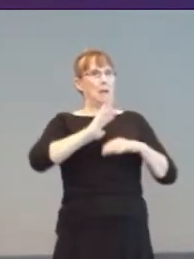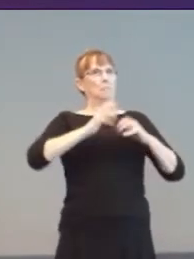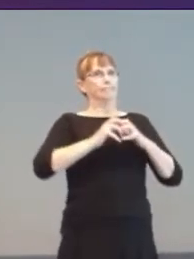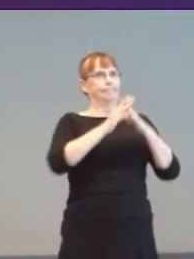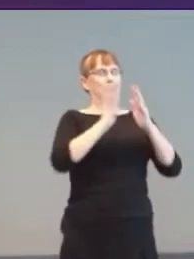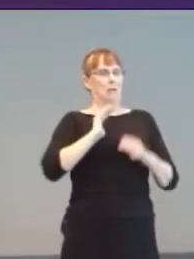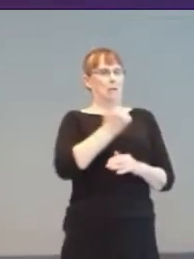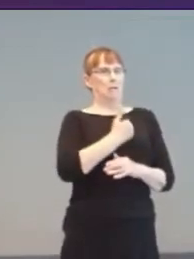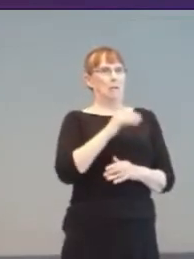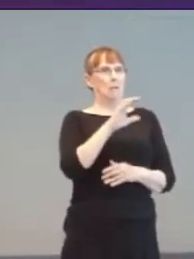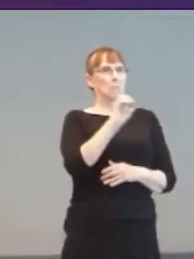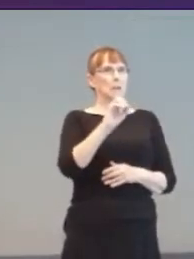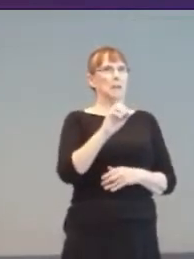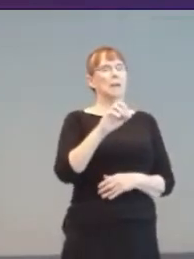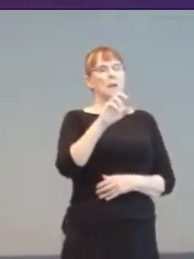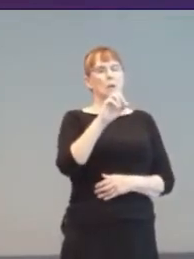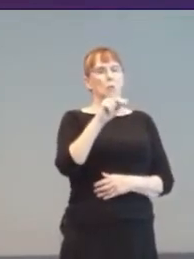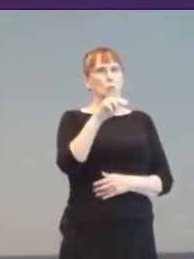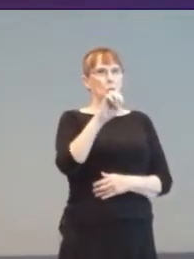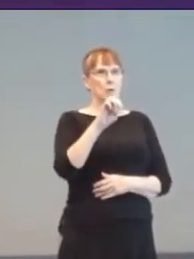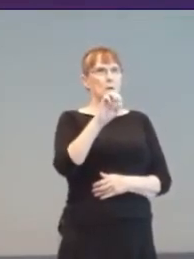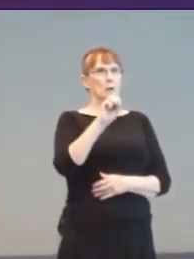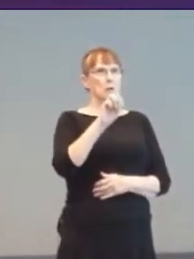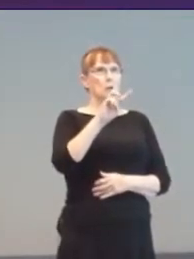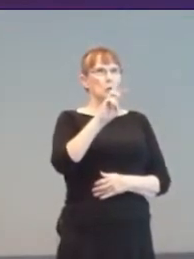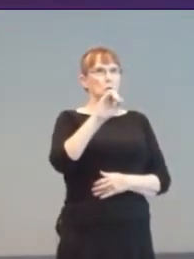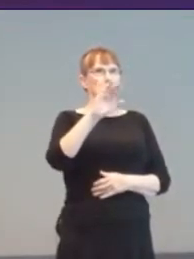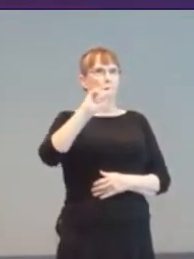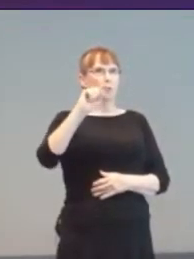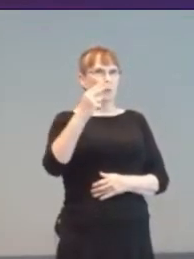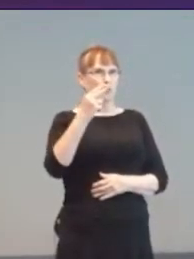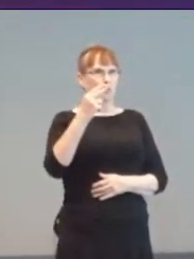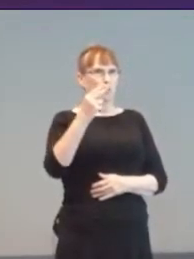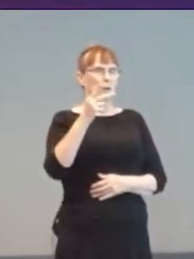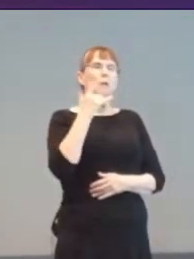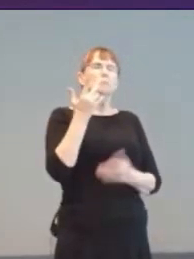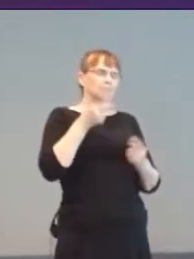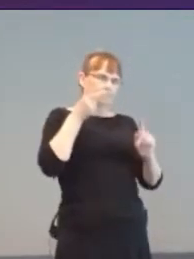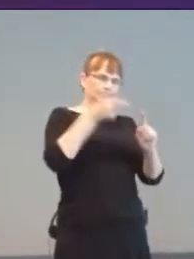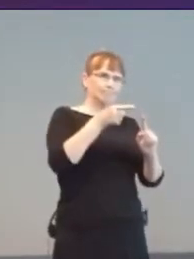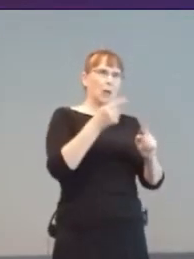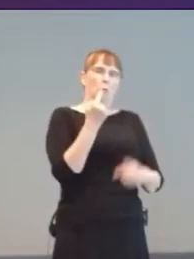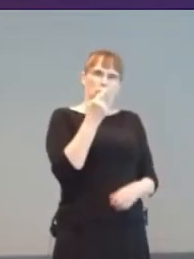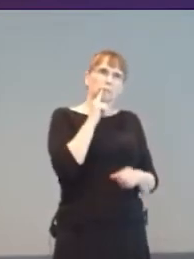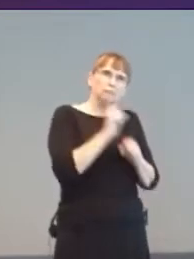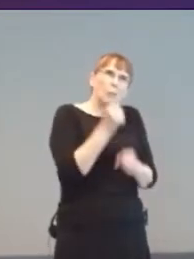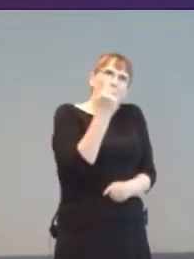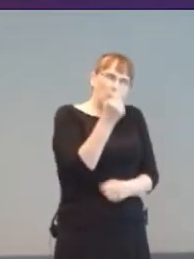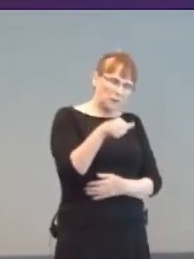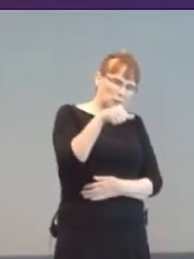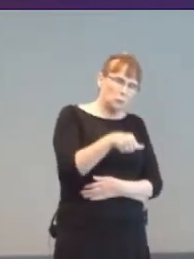Here I shared leisure ideas for people using one switch control. I started to find like-minded people.